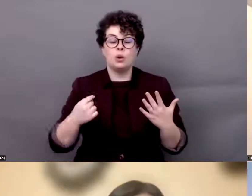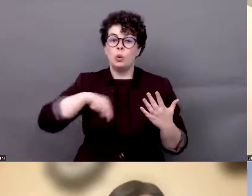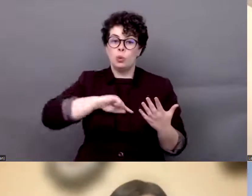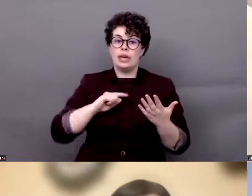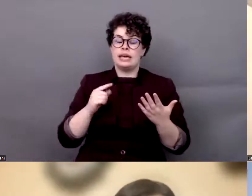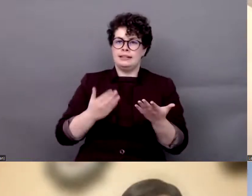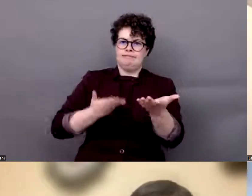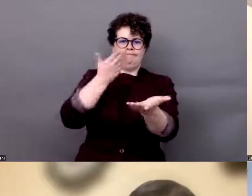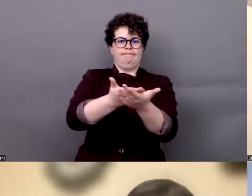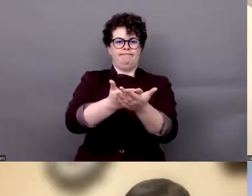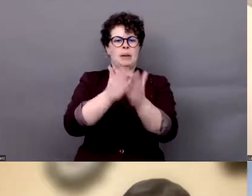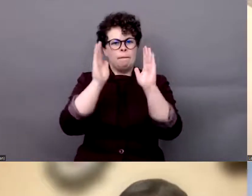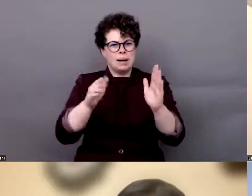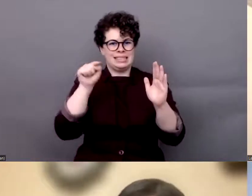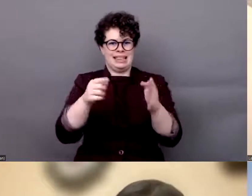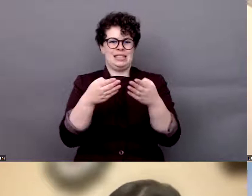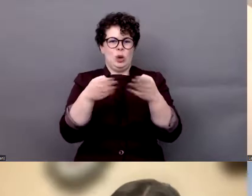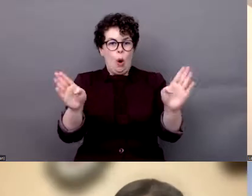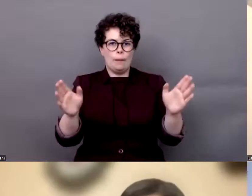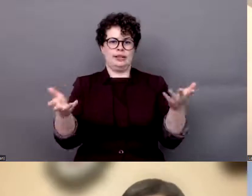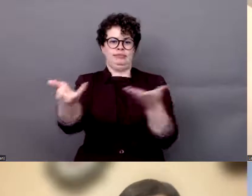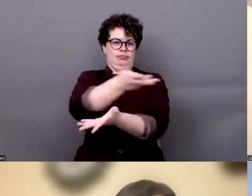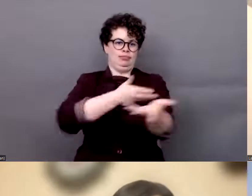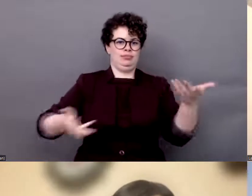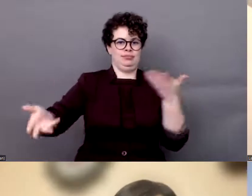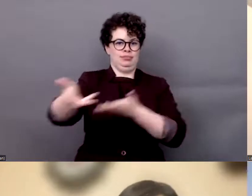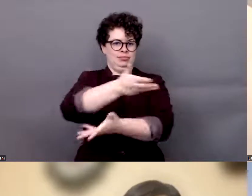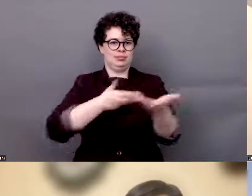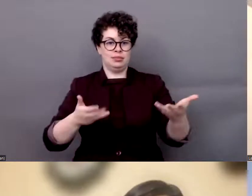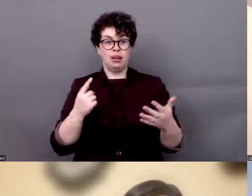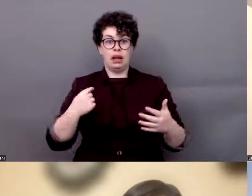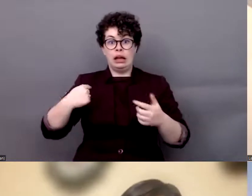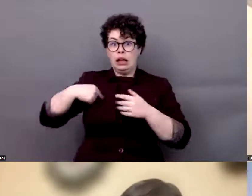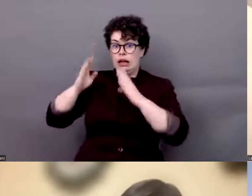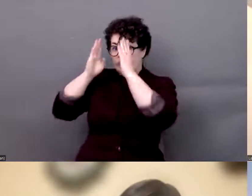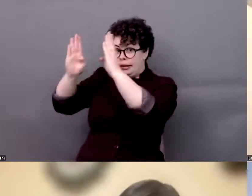public debates because we need to talk with the population and we